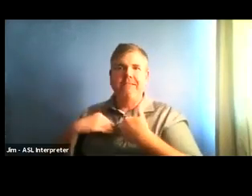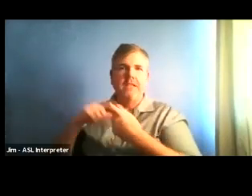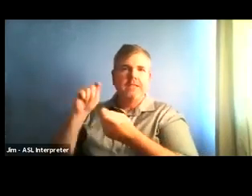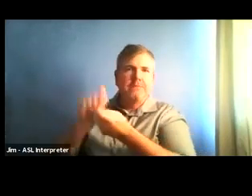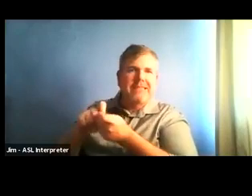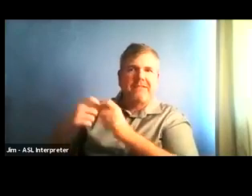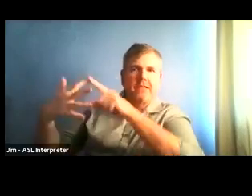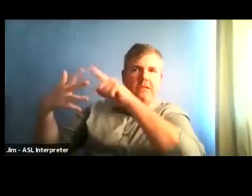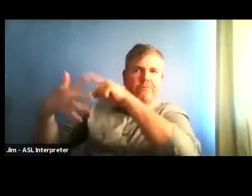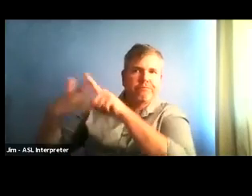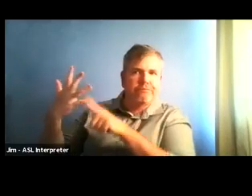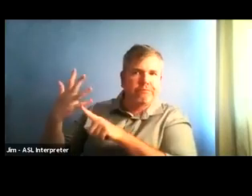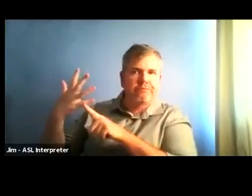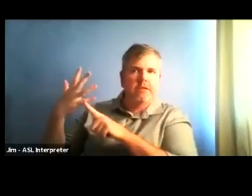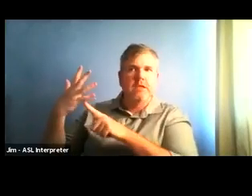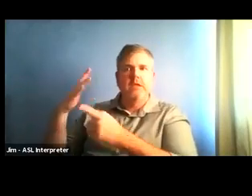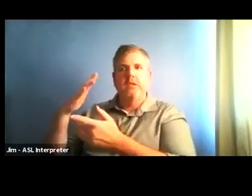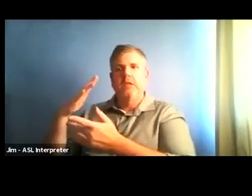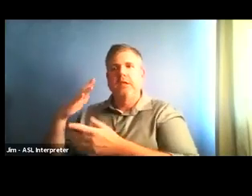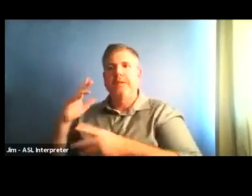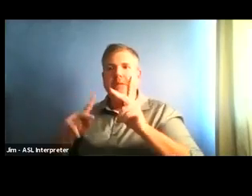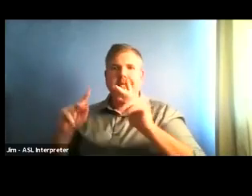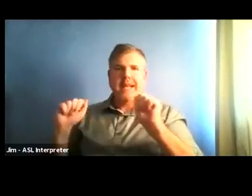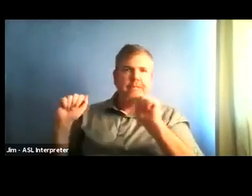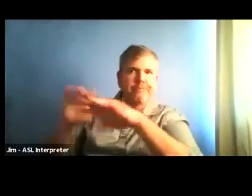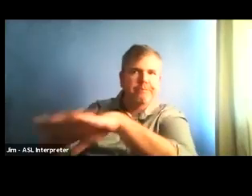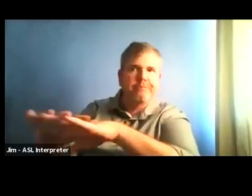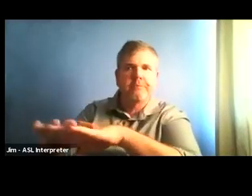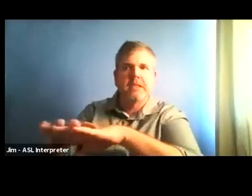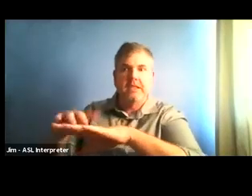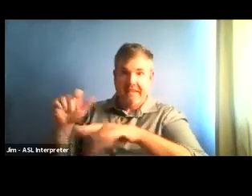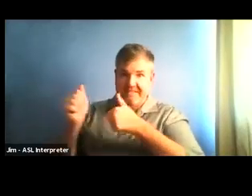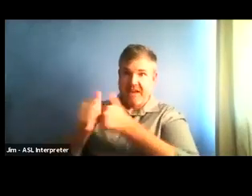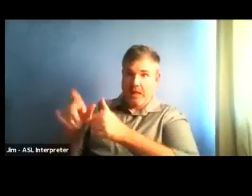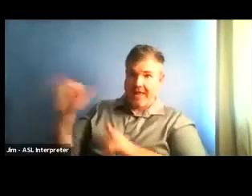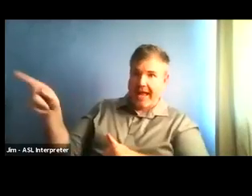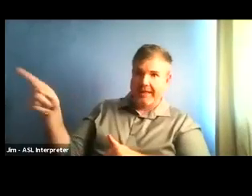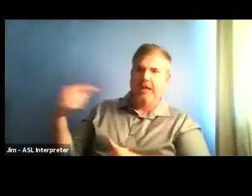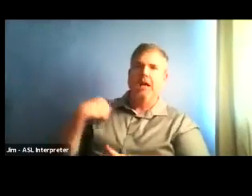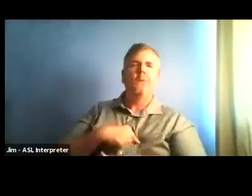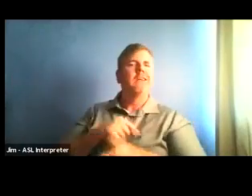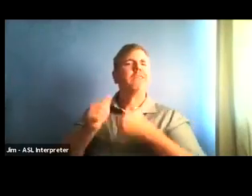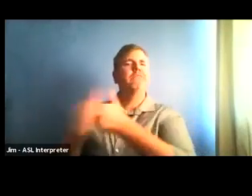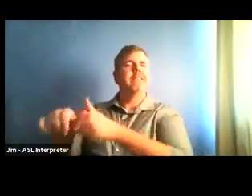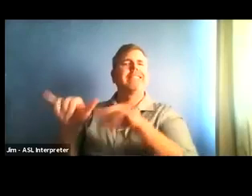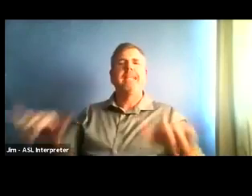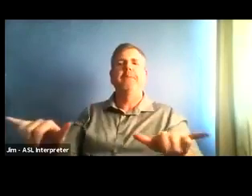as long as they follow that that we're aligning with that, that's all OK. Yeah, it happened to coincide with a